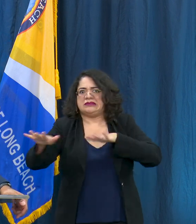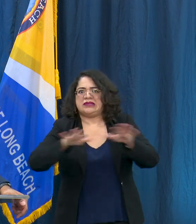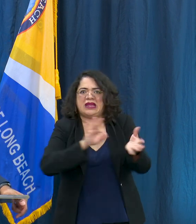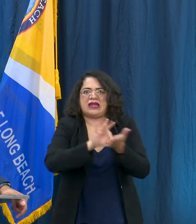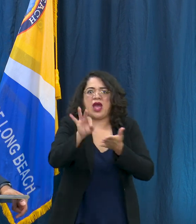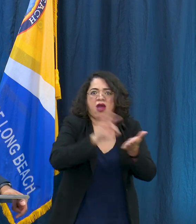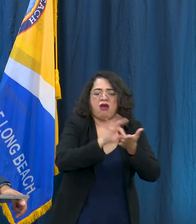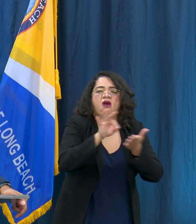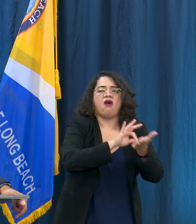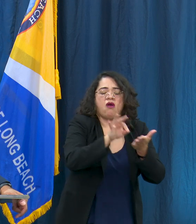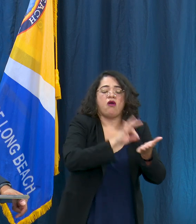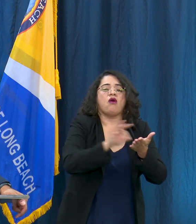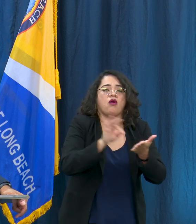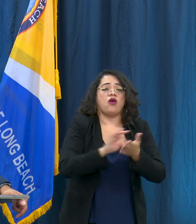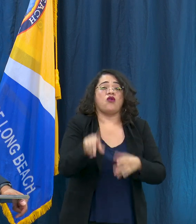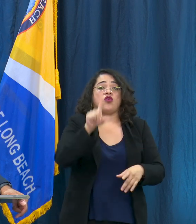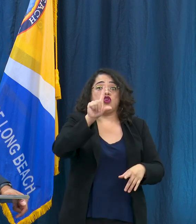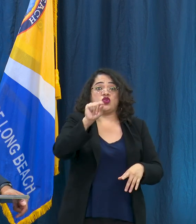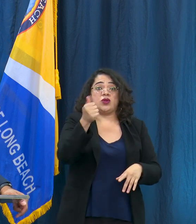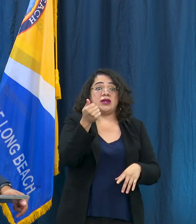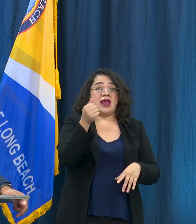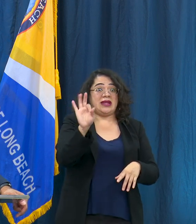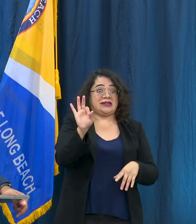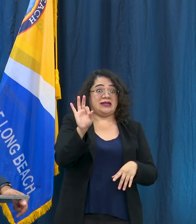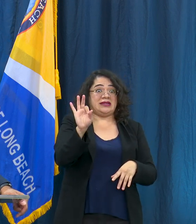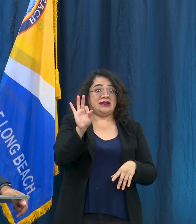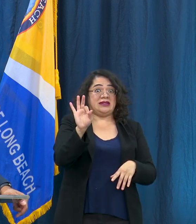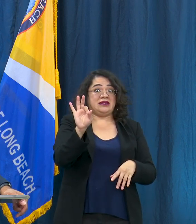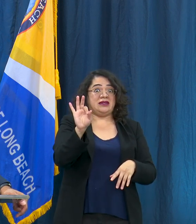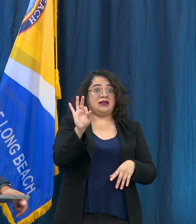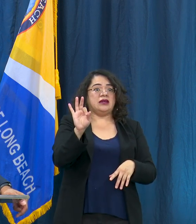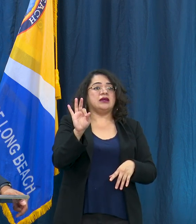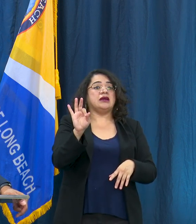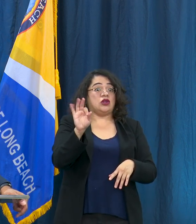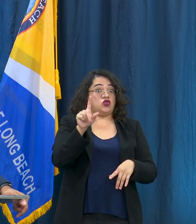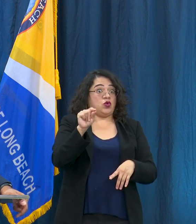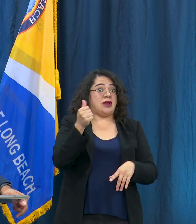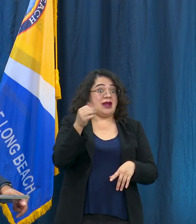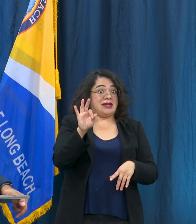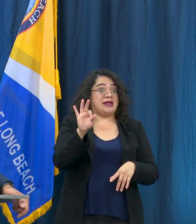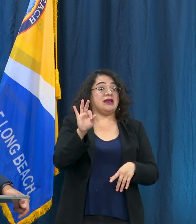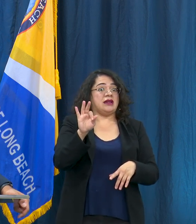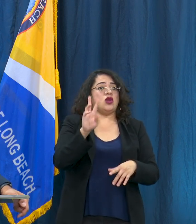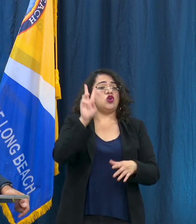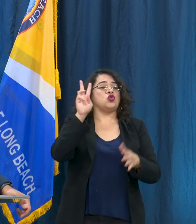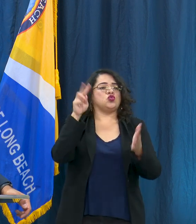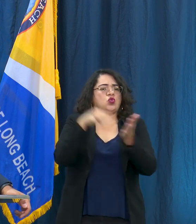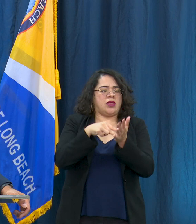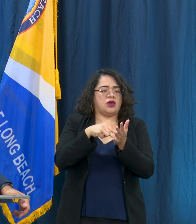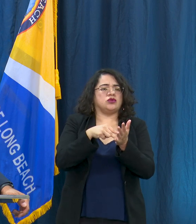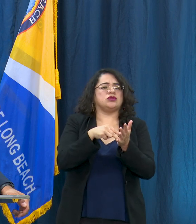essentially the 2019 year noted that we have a total of about 2,034 people